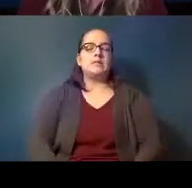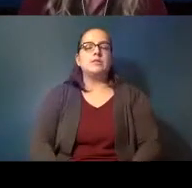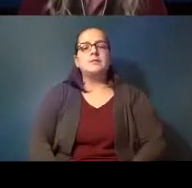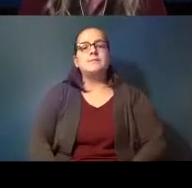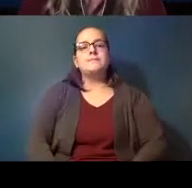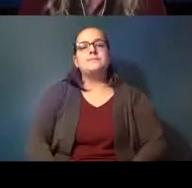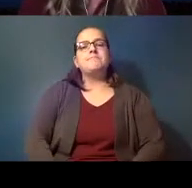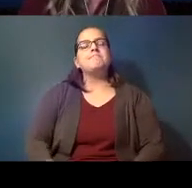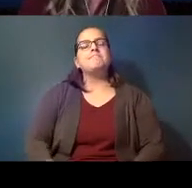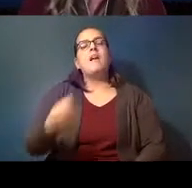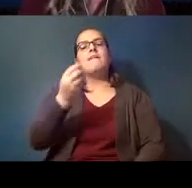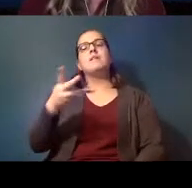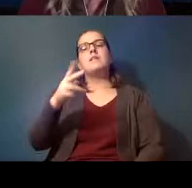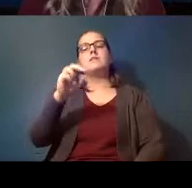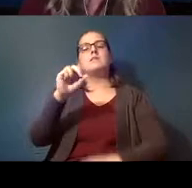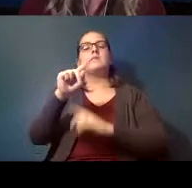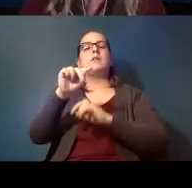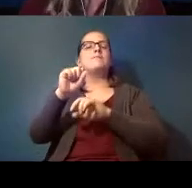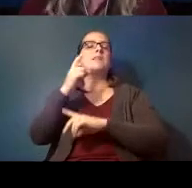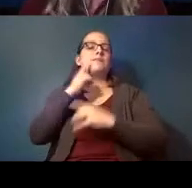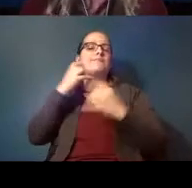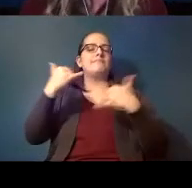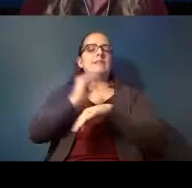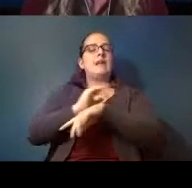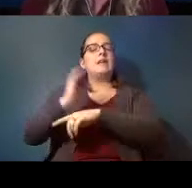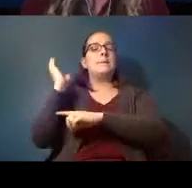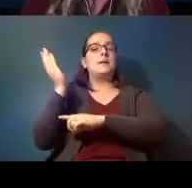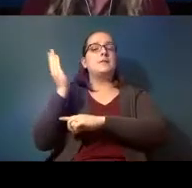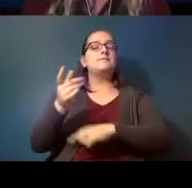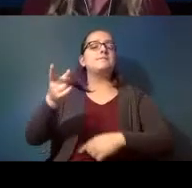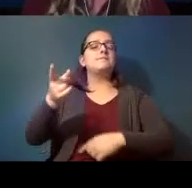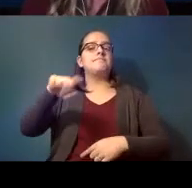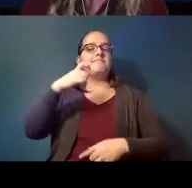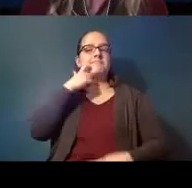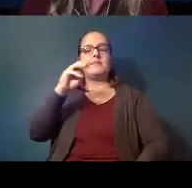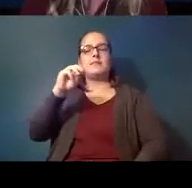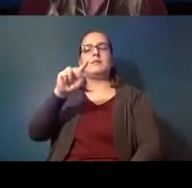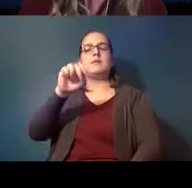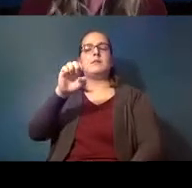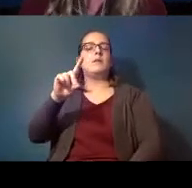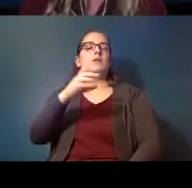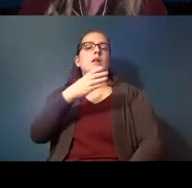notes for tonight's presentation you have been muted and the chat feature has been disabled